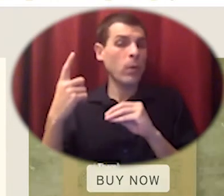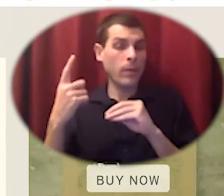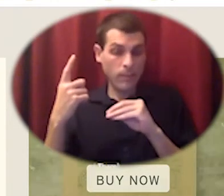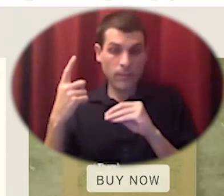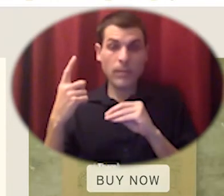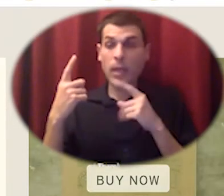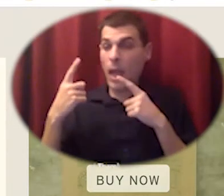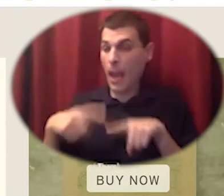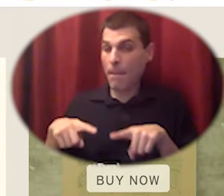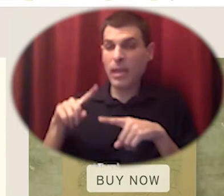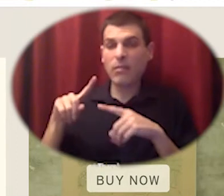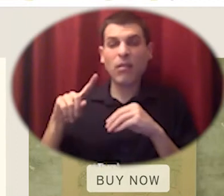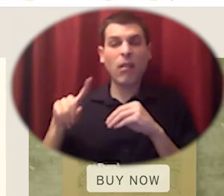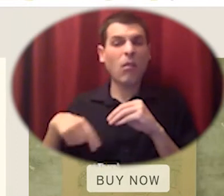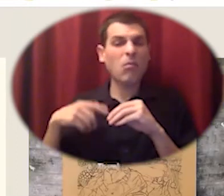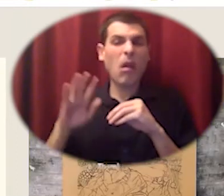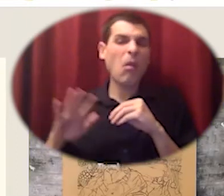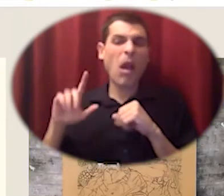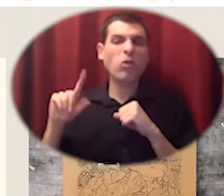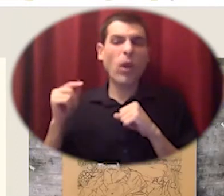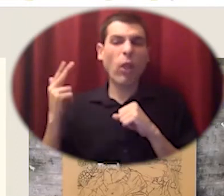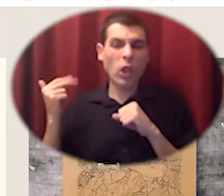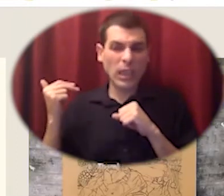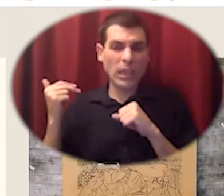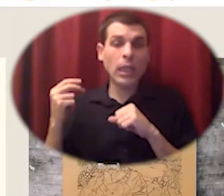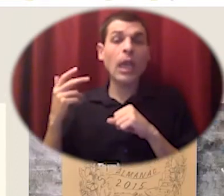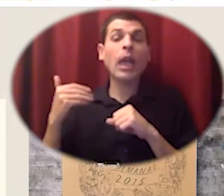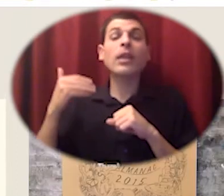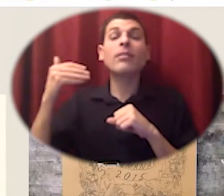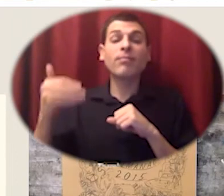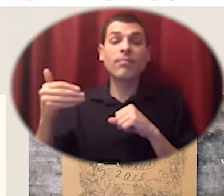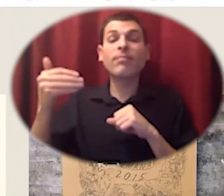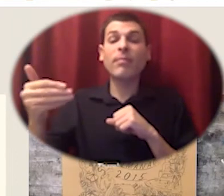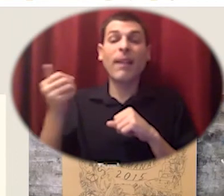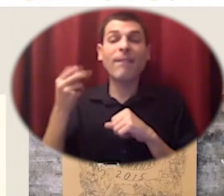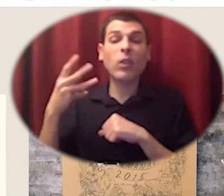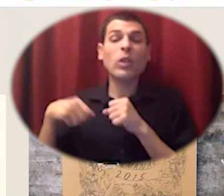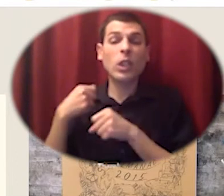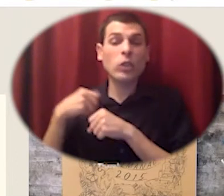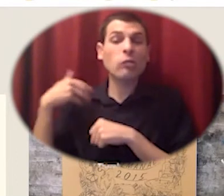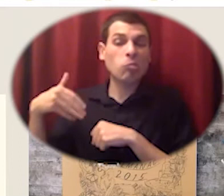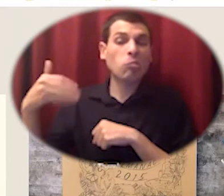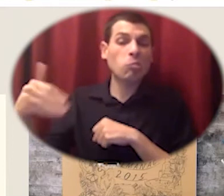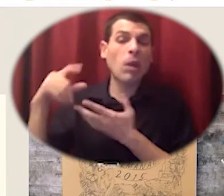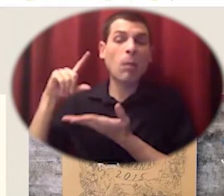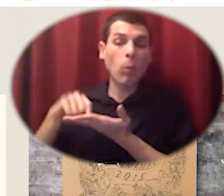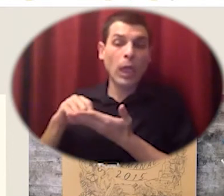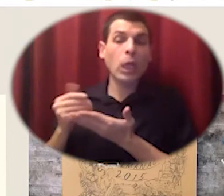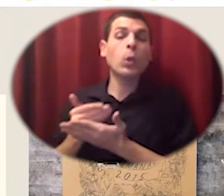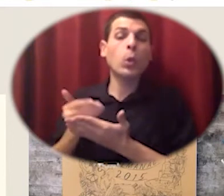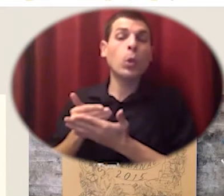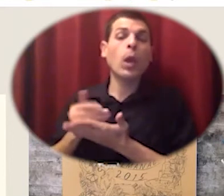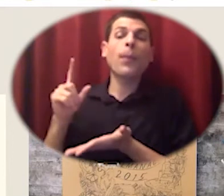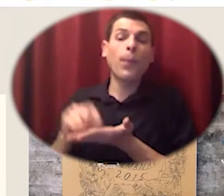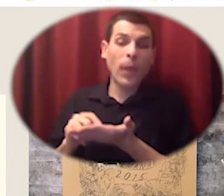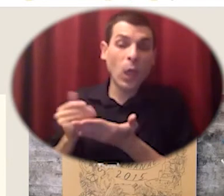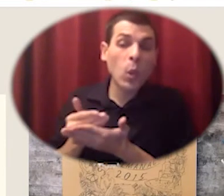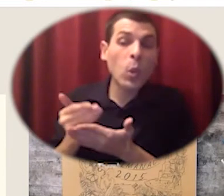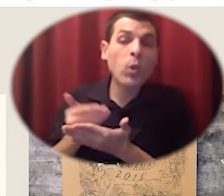and every two years or so they released another one and volume three of the commons